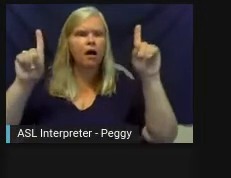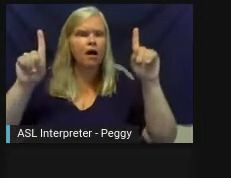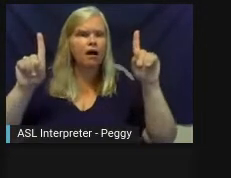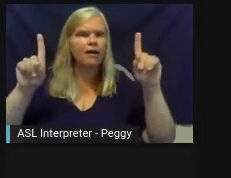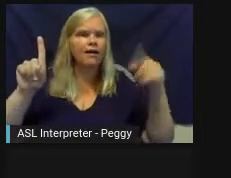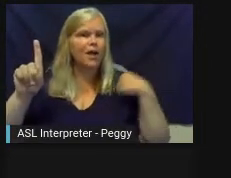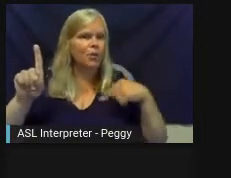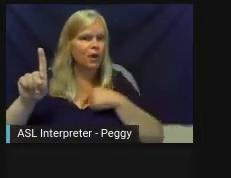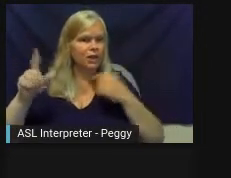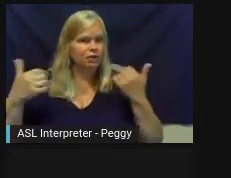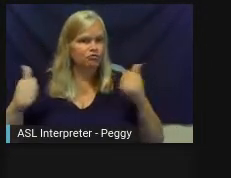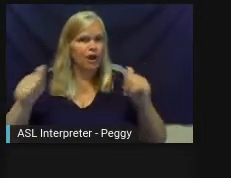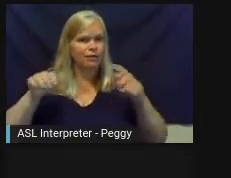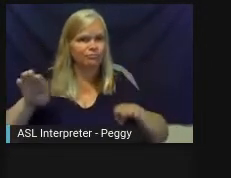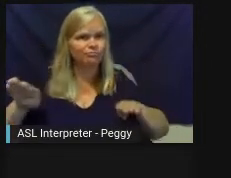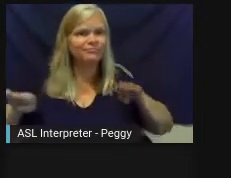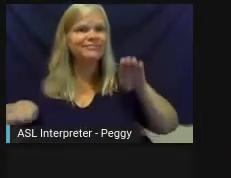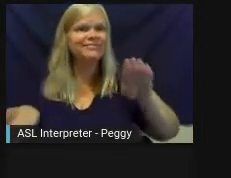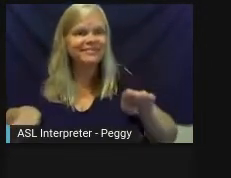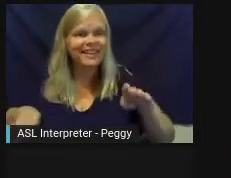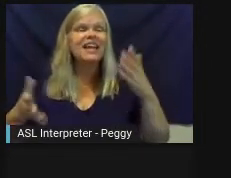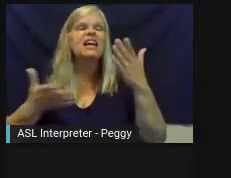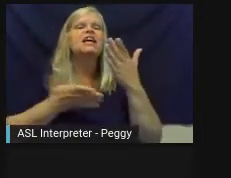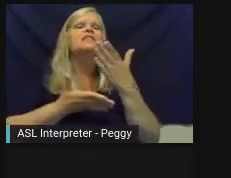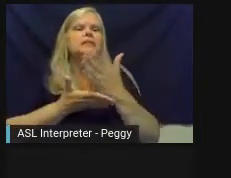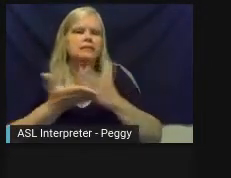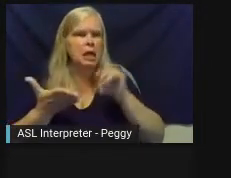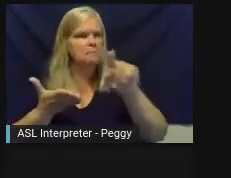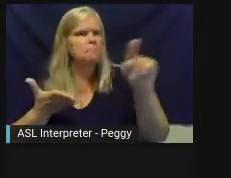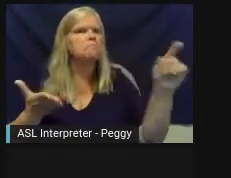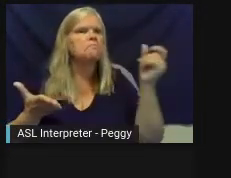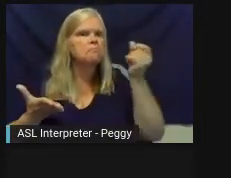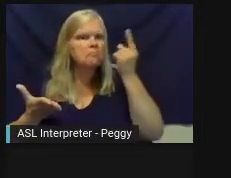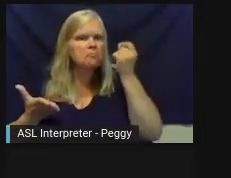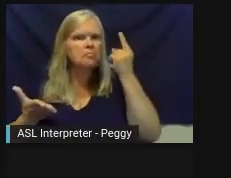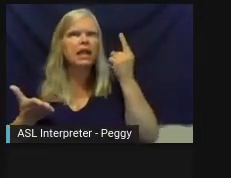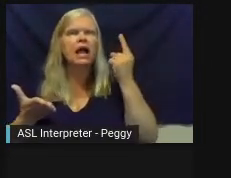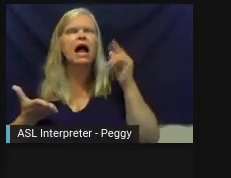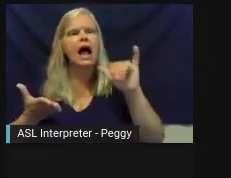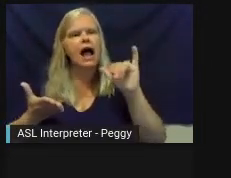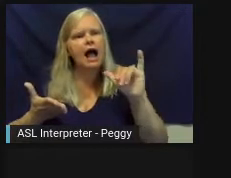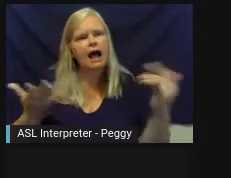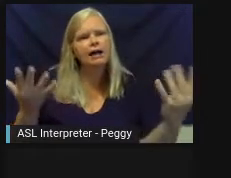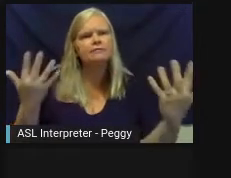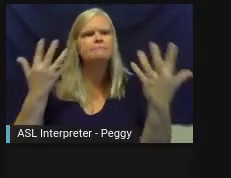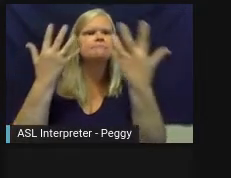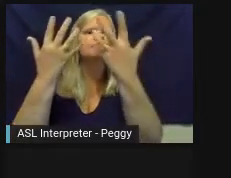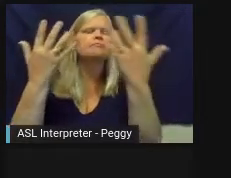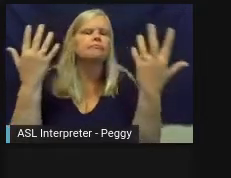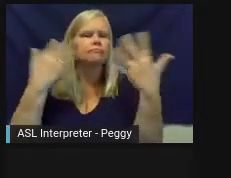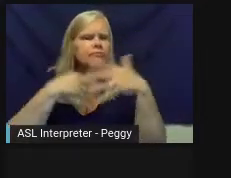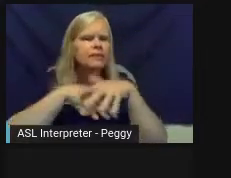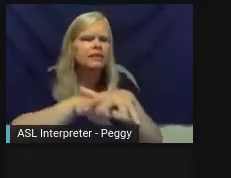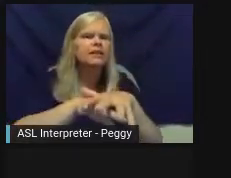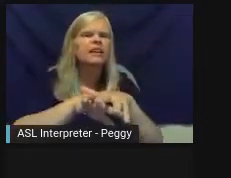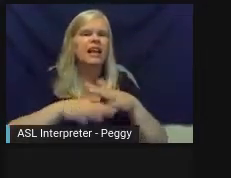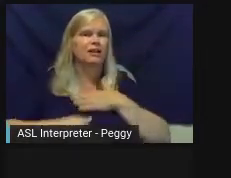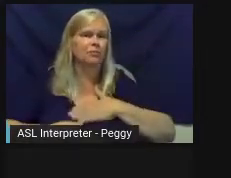and do this. There was already some understanding, some integration and some appreciation.